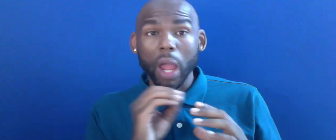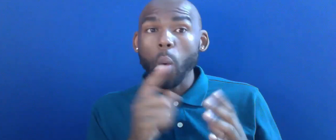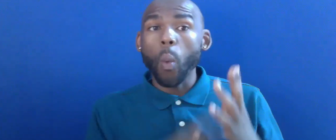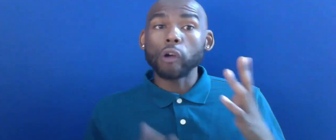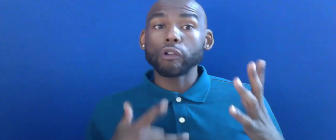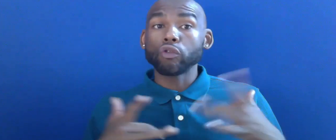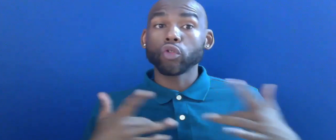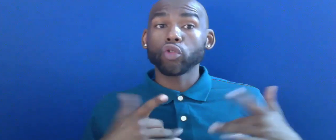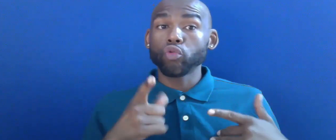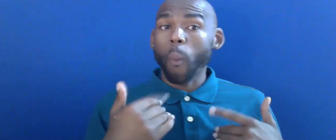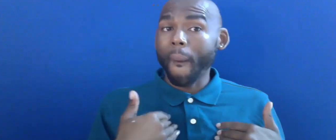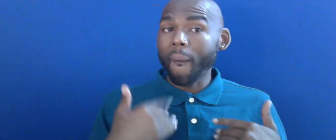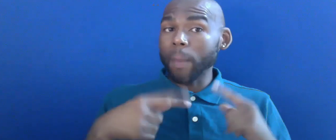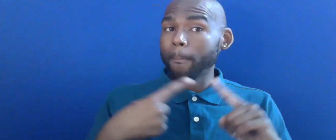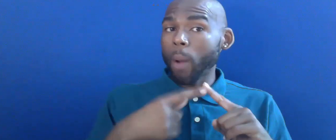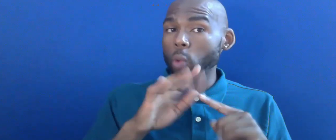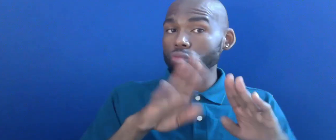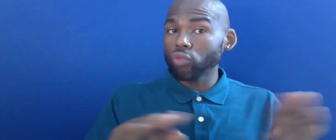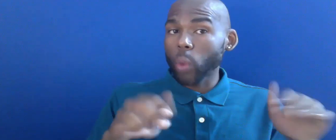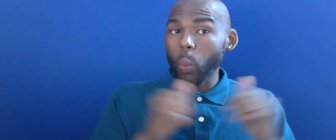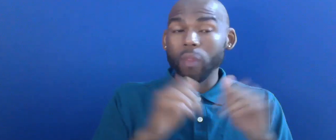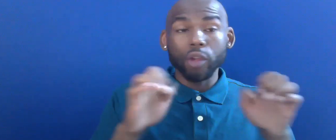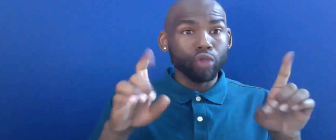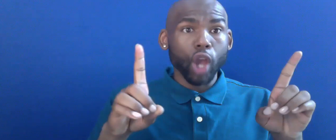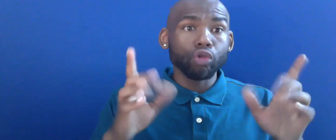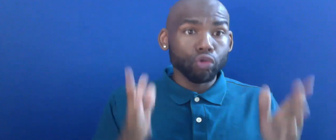EDUCATORS WILL GO A LONG WAY IN BEING ABLE TO TALK ABOUT THE